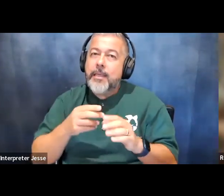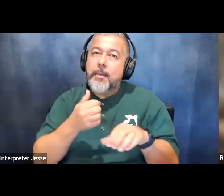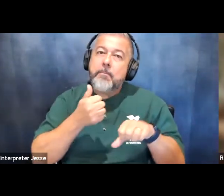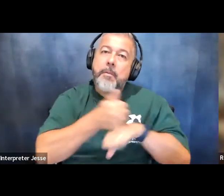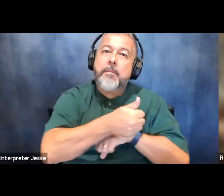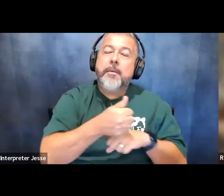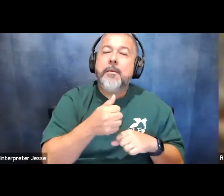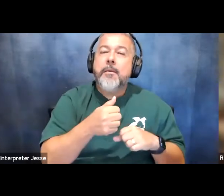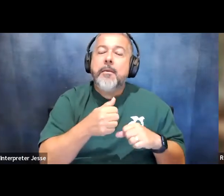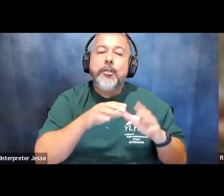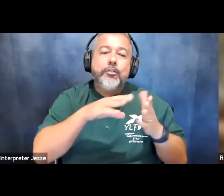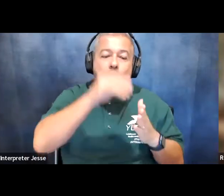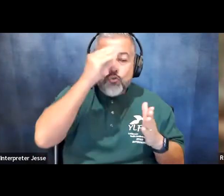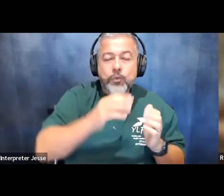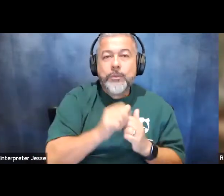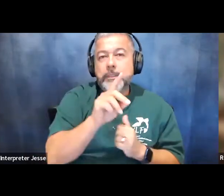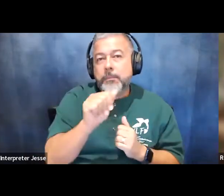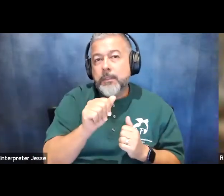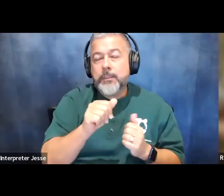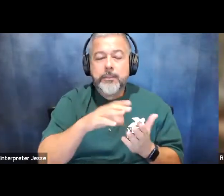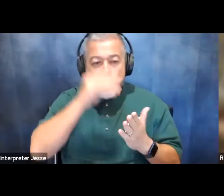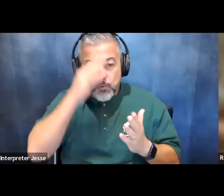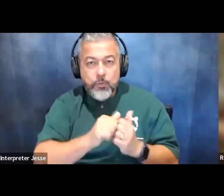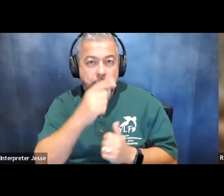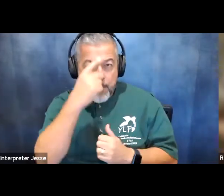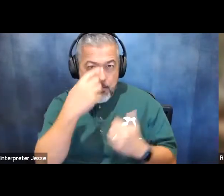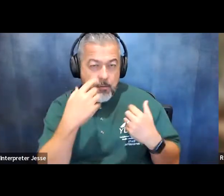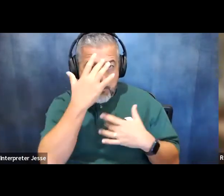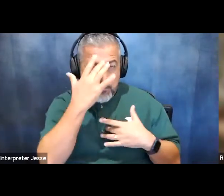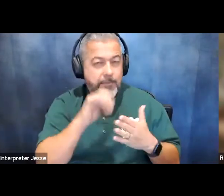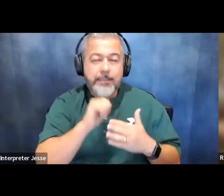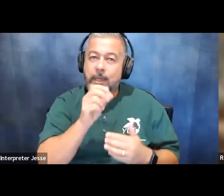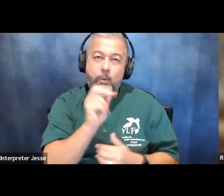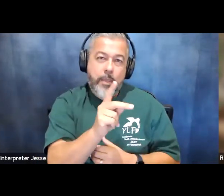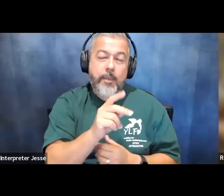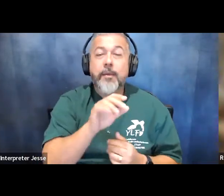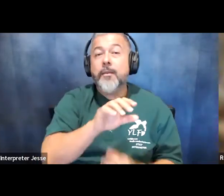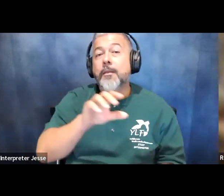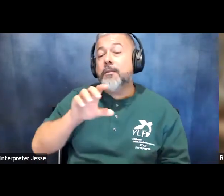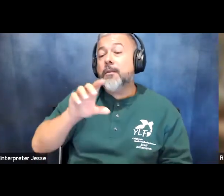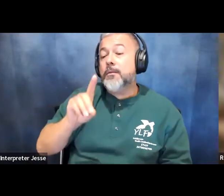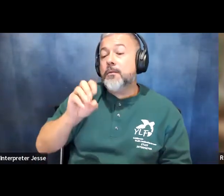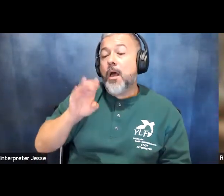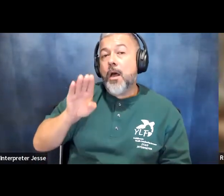with mental illness and this is not okay the jobs ruling could impact disabled people's access to